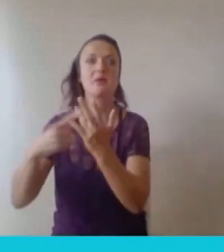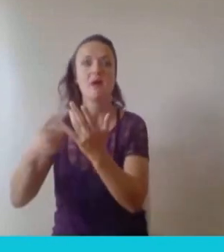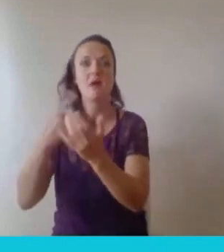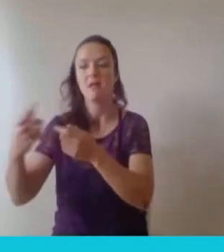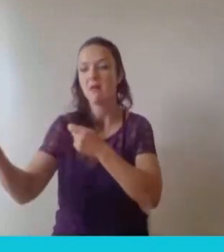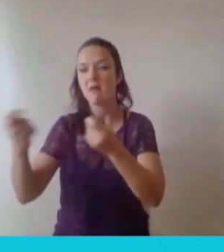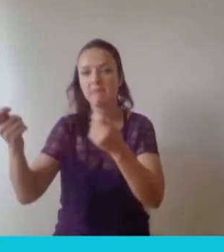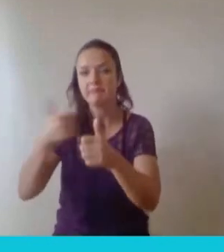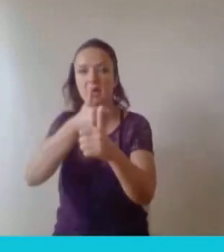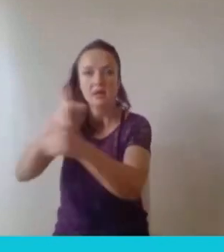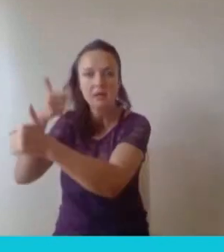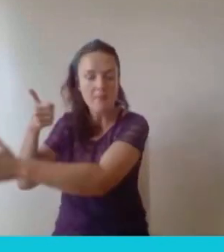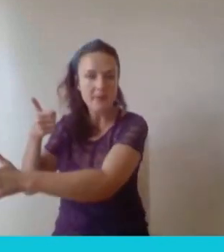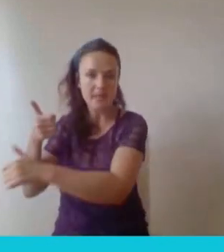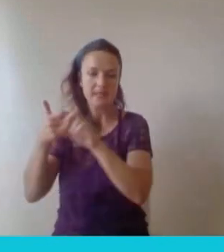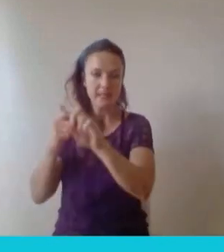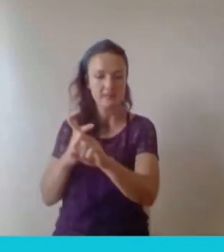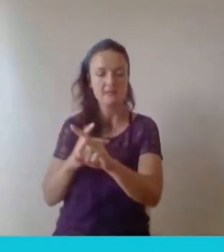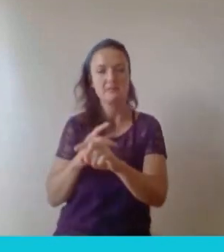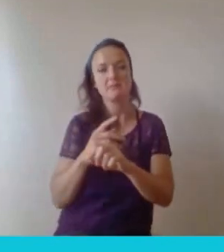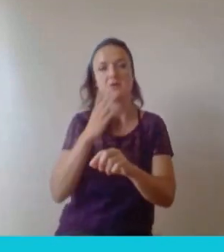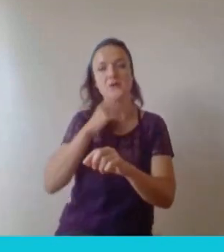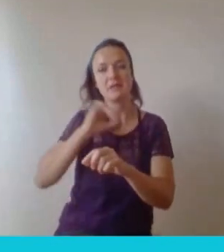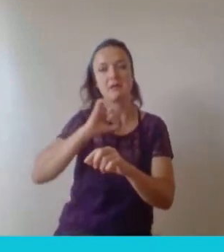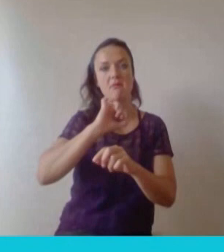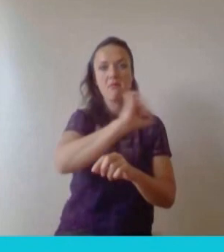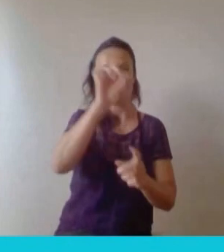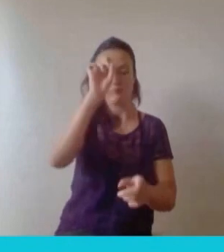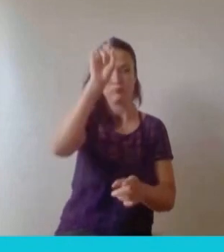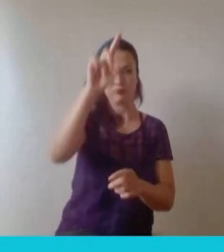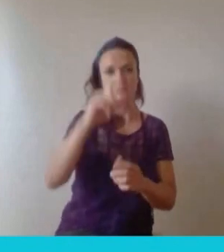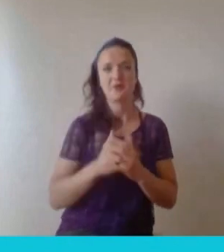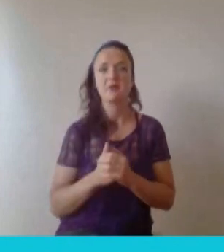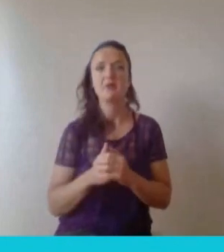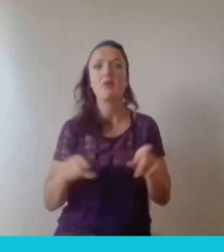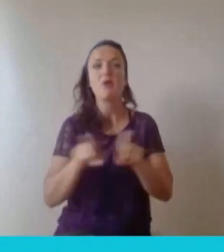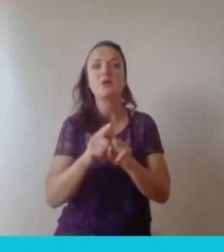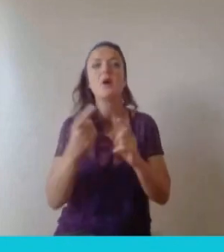of awards from the Royal Academy of Engineering Silver Medal for personal contributions to UK engineering,